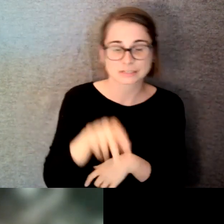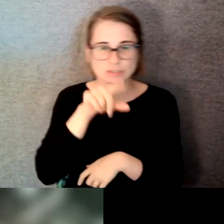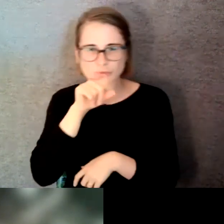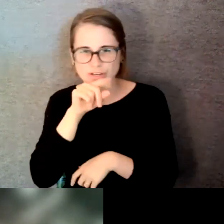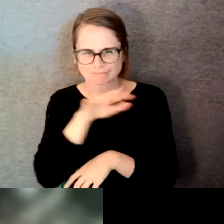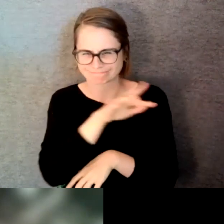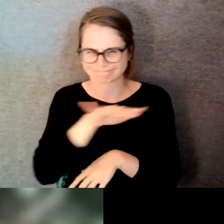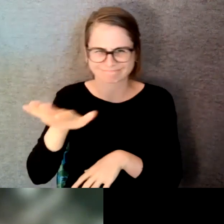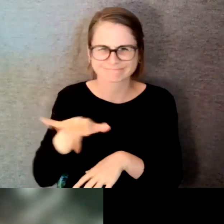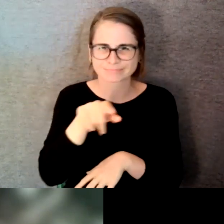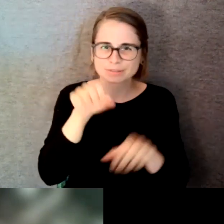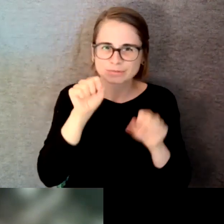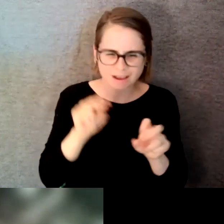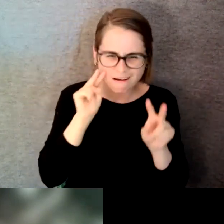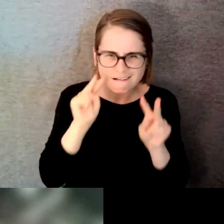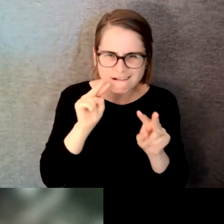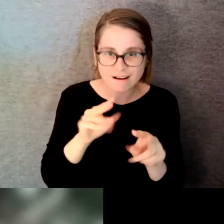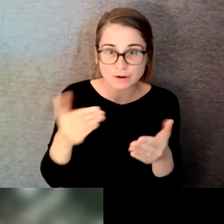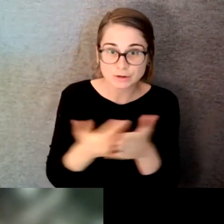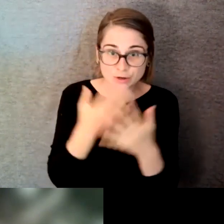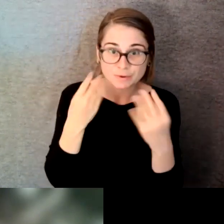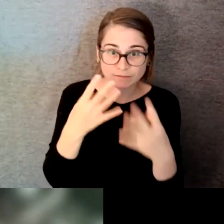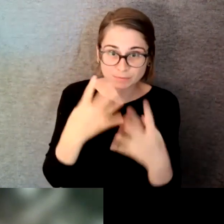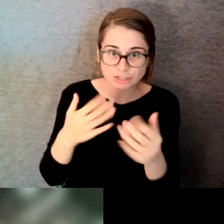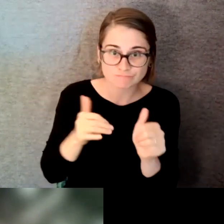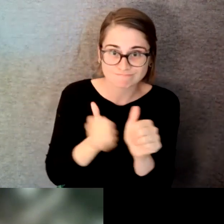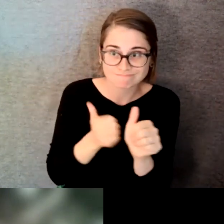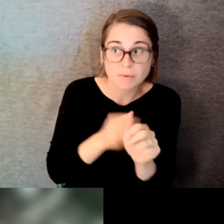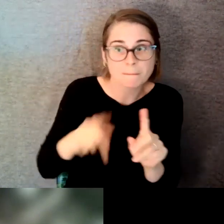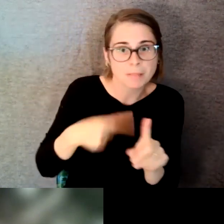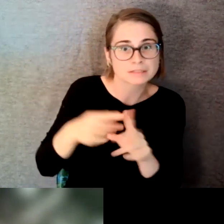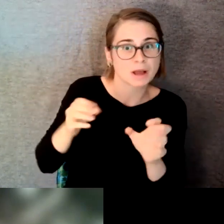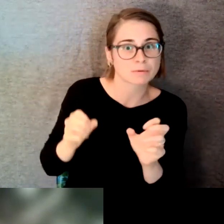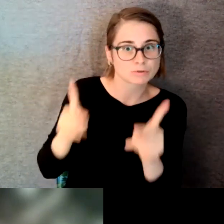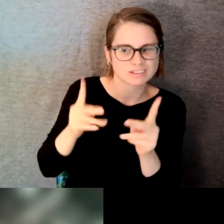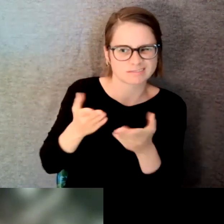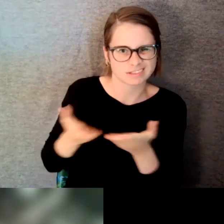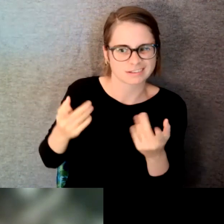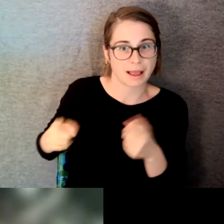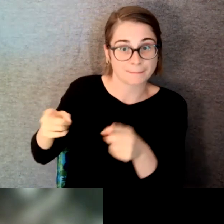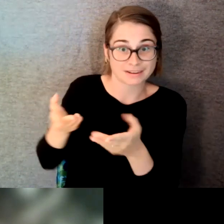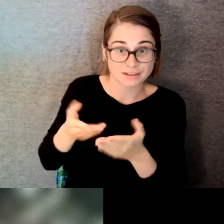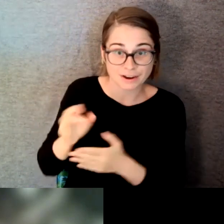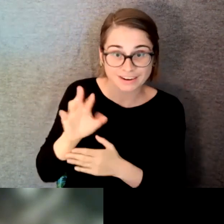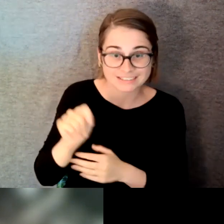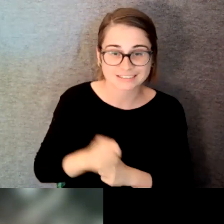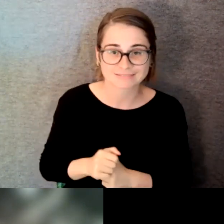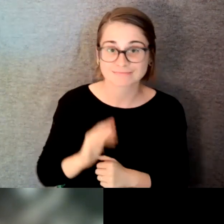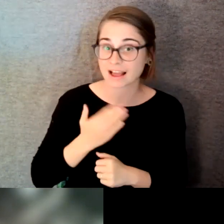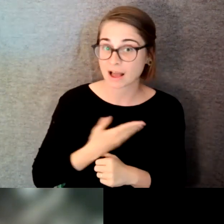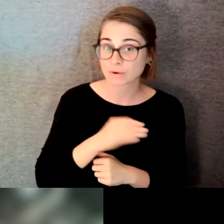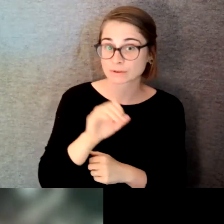and opportunities about what's happening at RIT. To view our social media channels, please